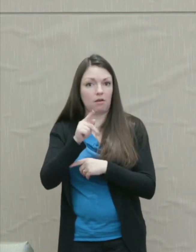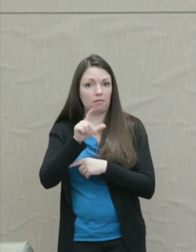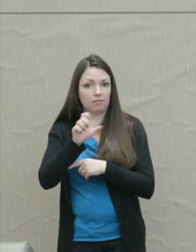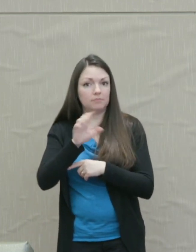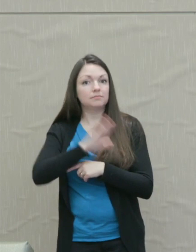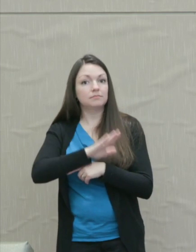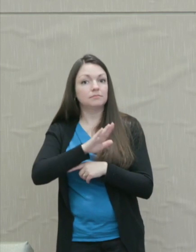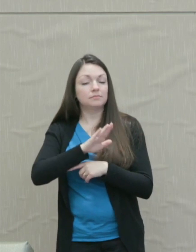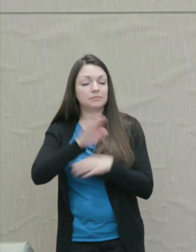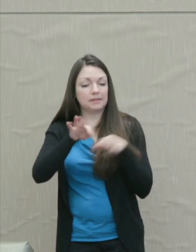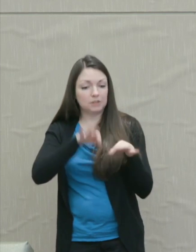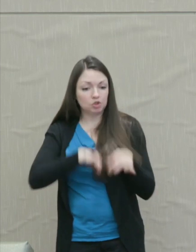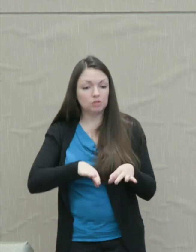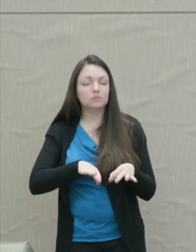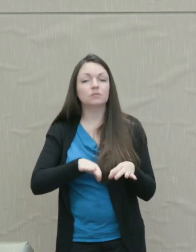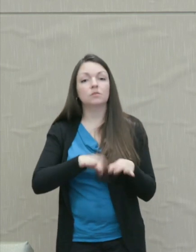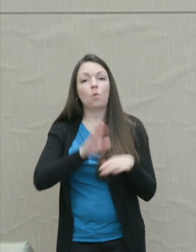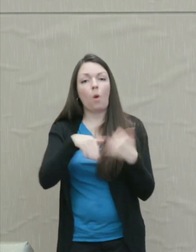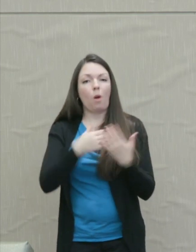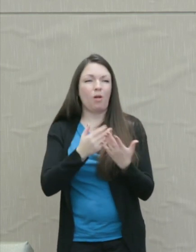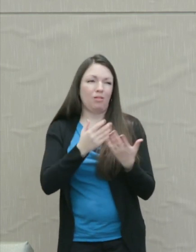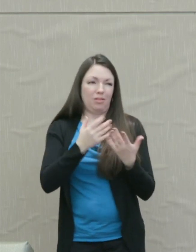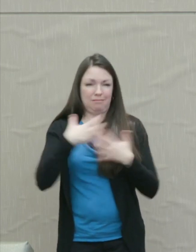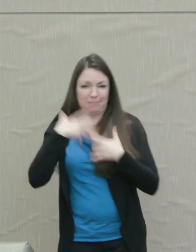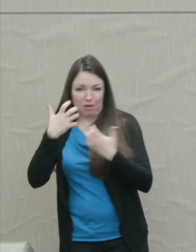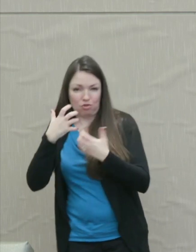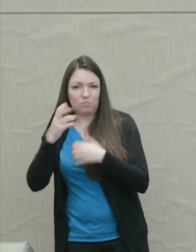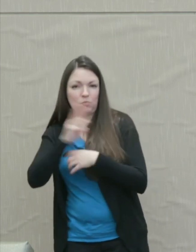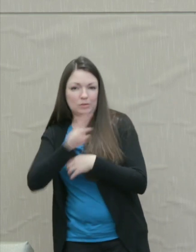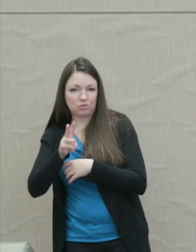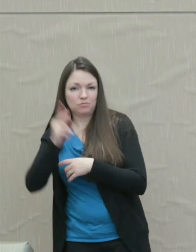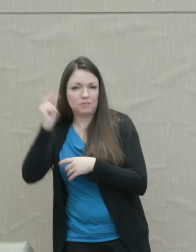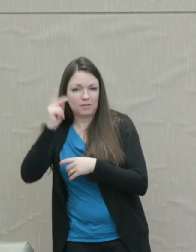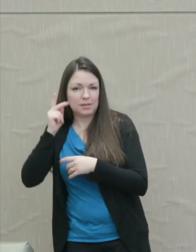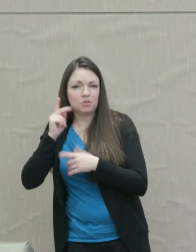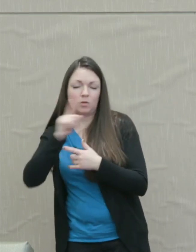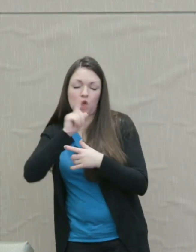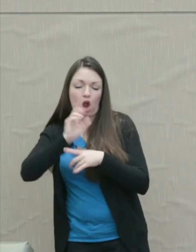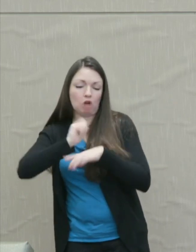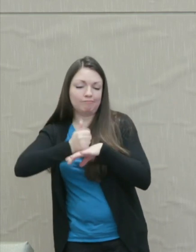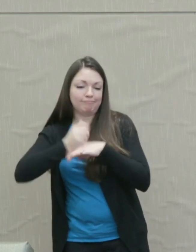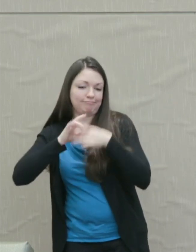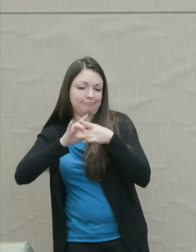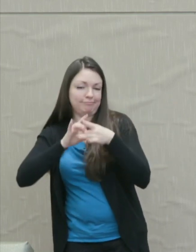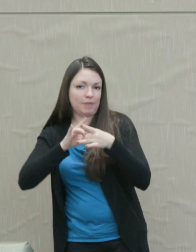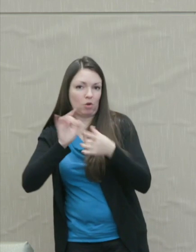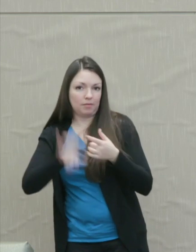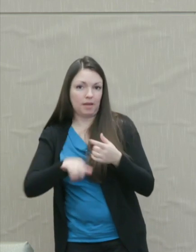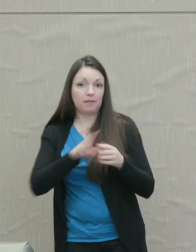of anger in the Western philosophical tradition are modeled on it and those in Indian traditions,